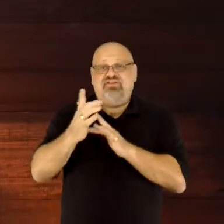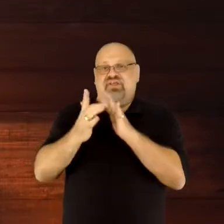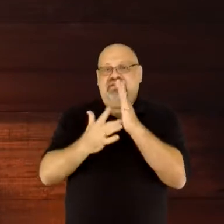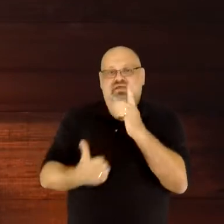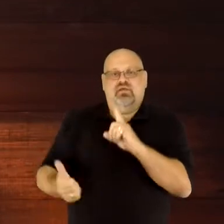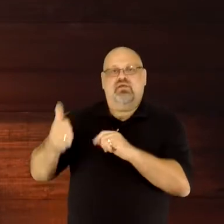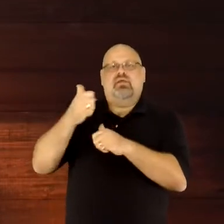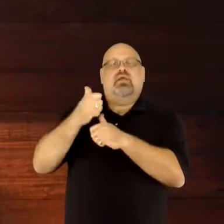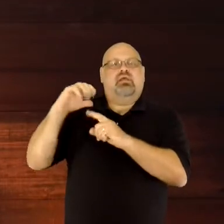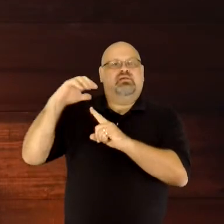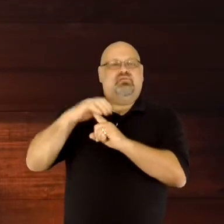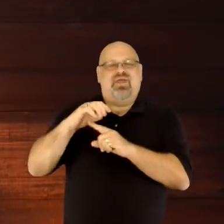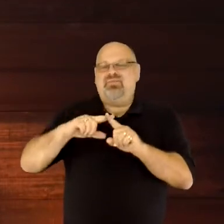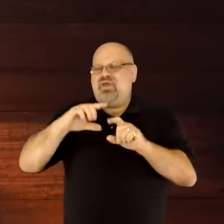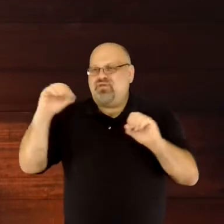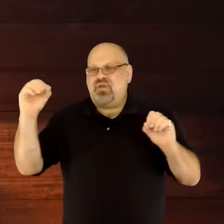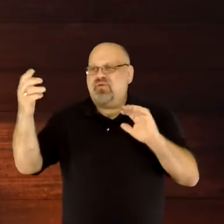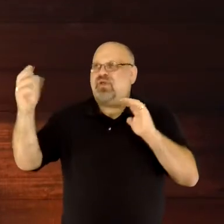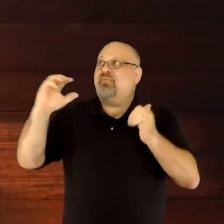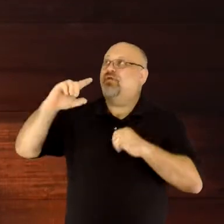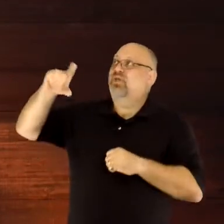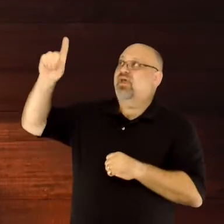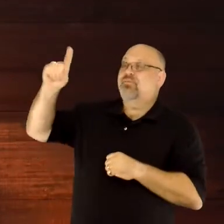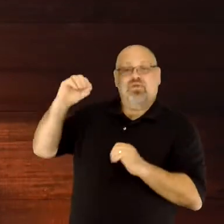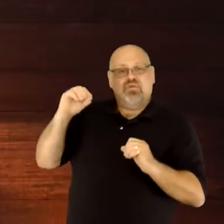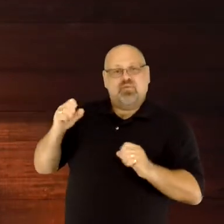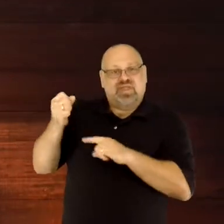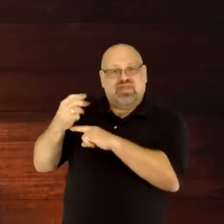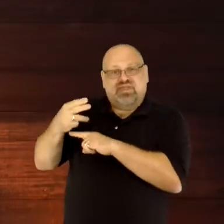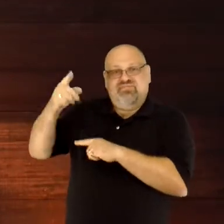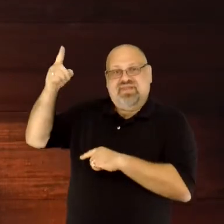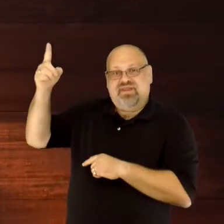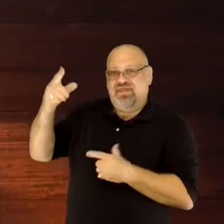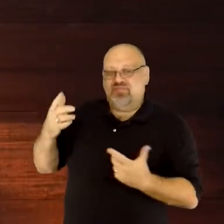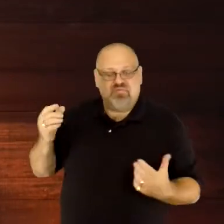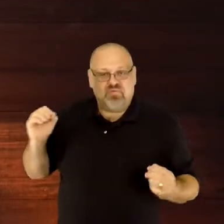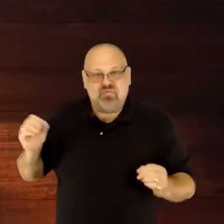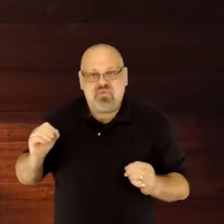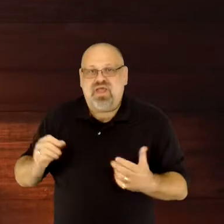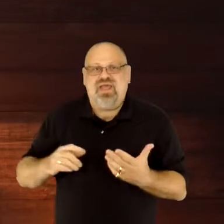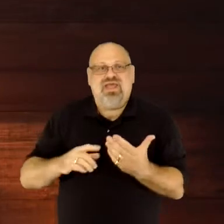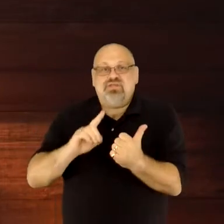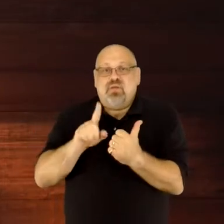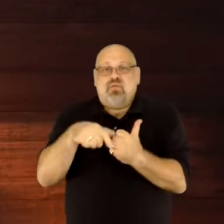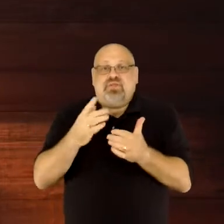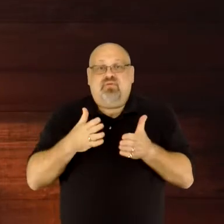No one compares to Him, no one can defeat Him, and the only way we'll ever get